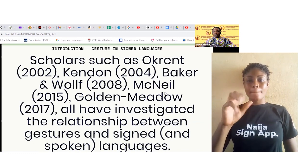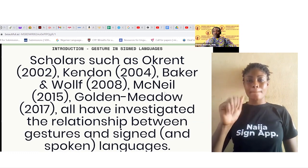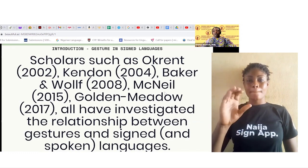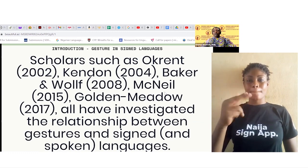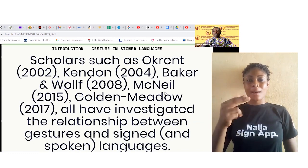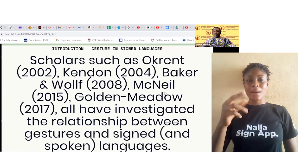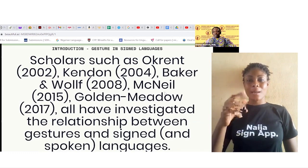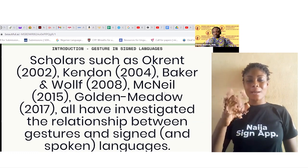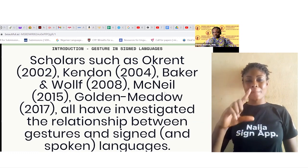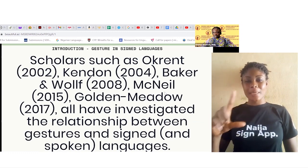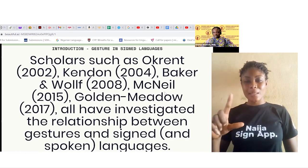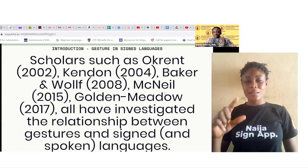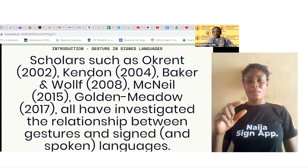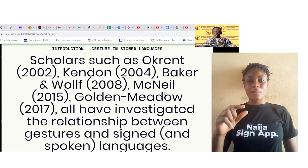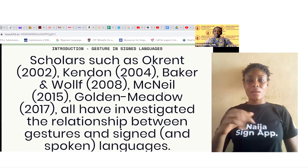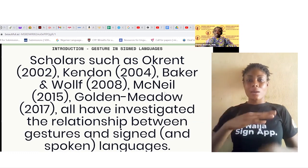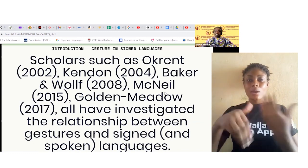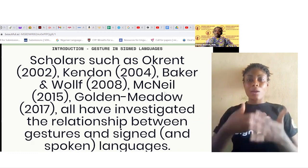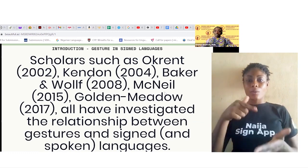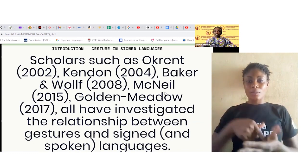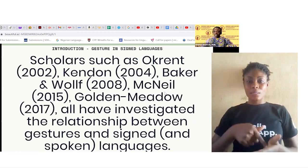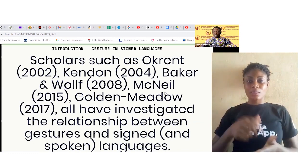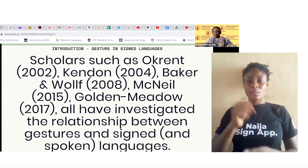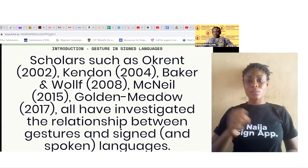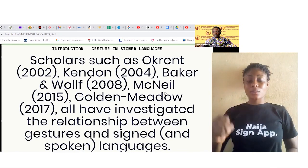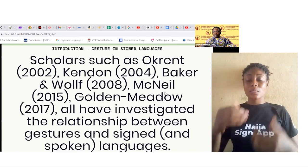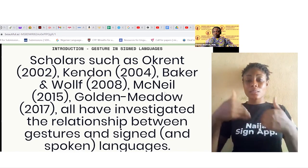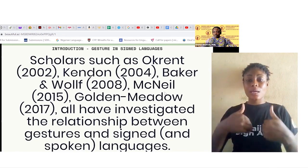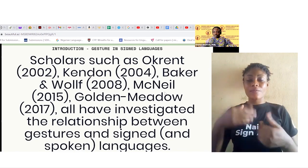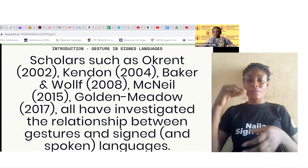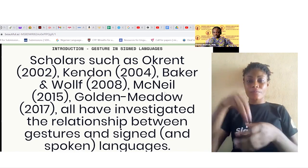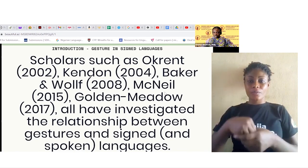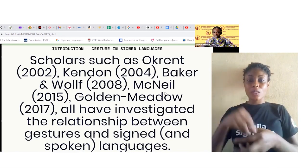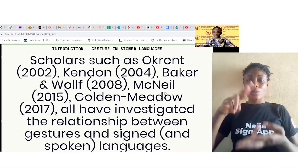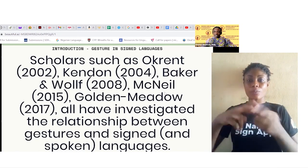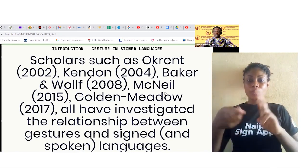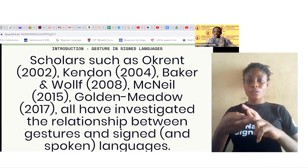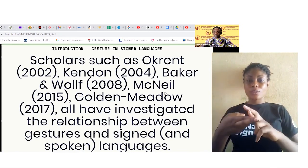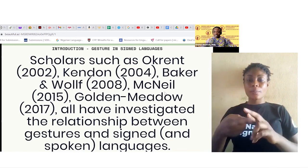all of these scholars have investigated the relationship between gestures and signed